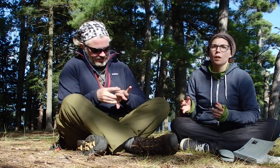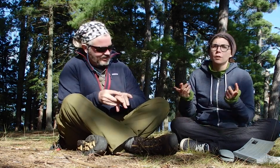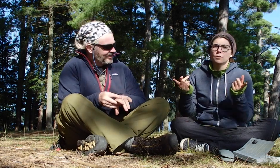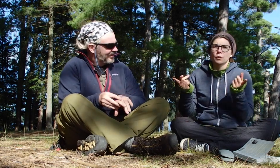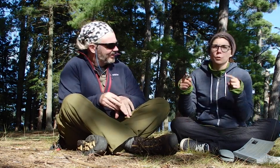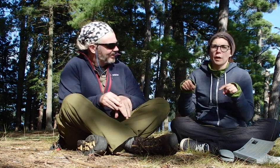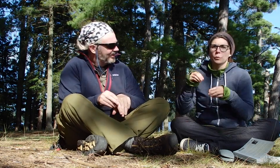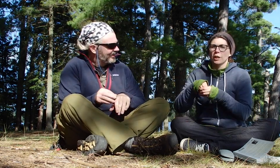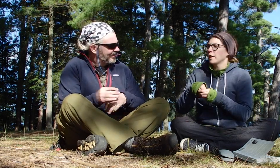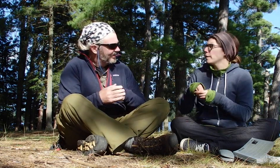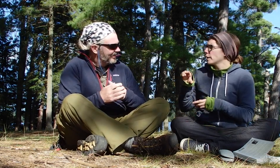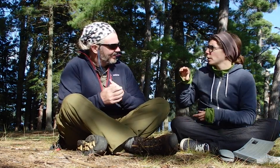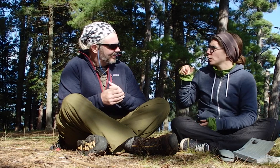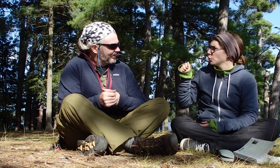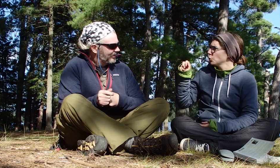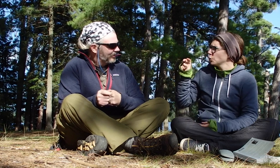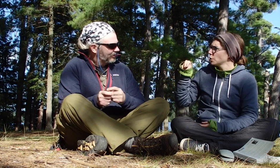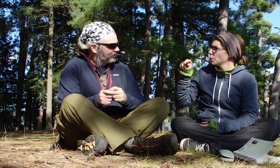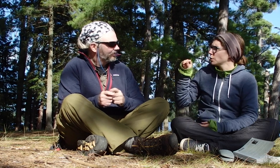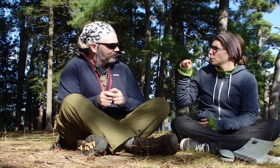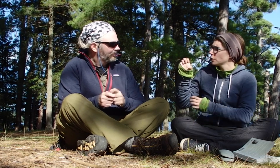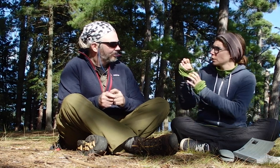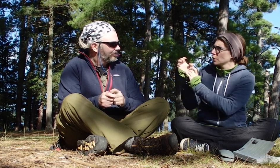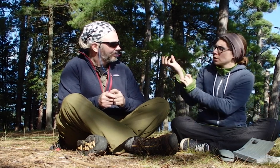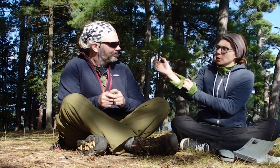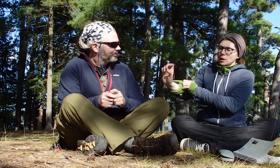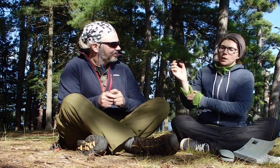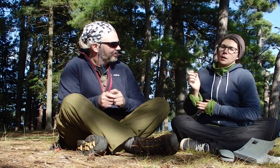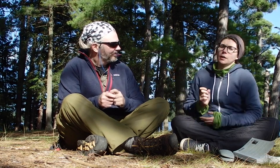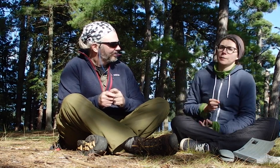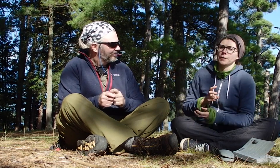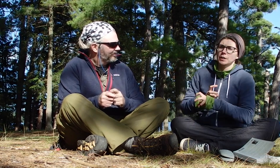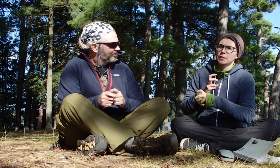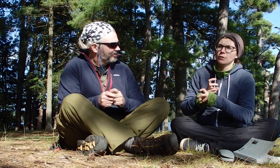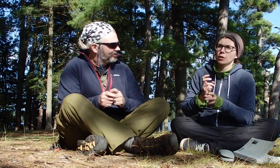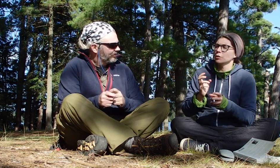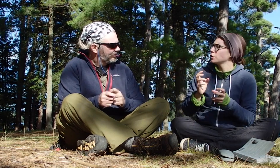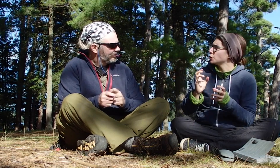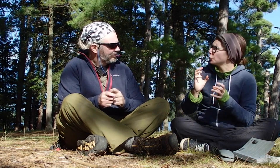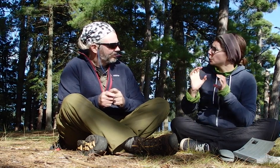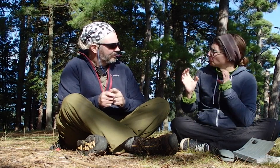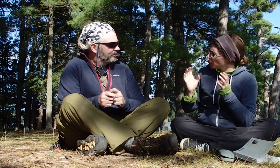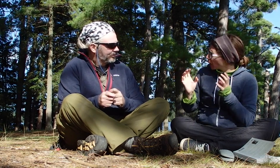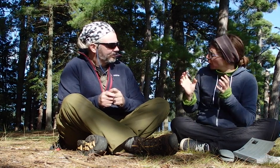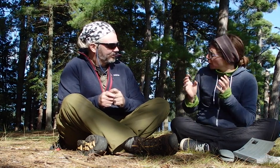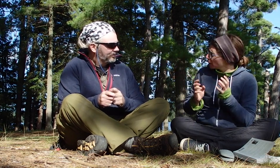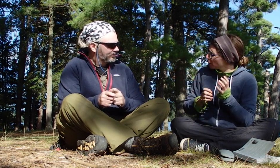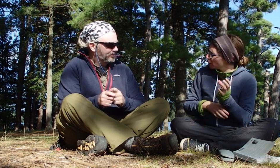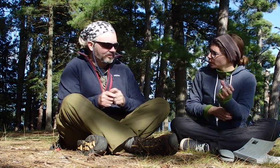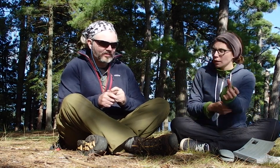So, when we're in the canoe, it's difficult to communicate.